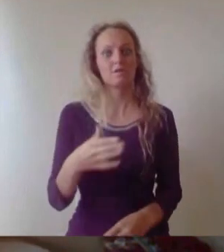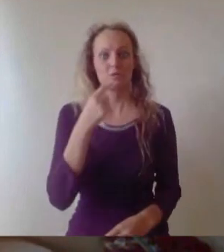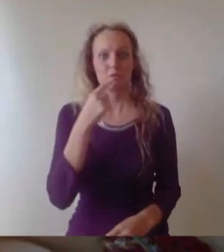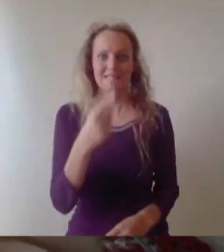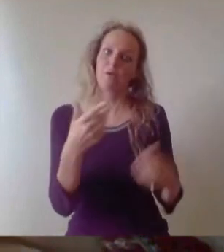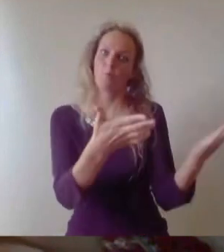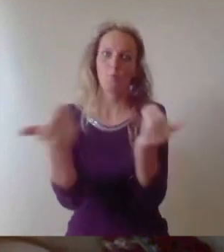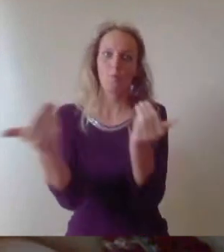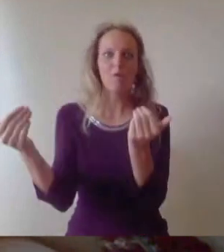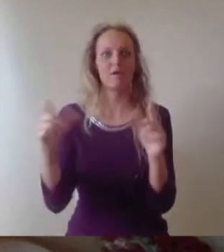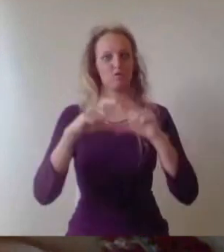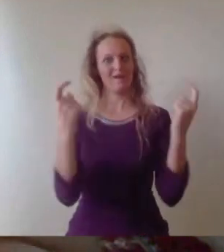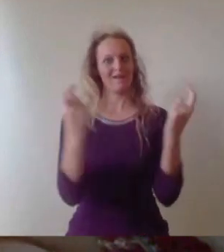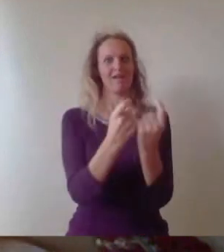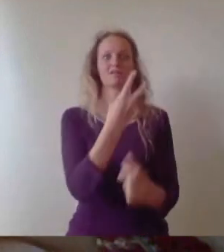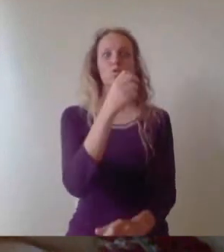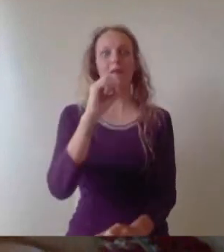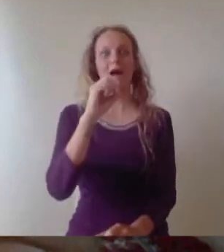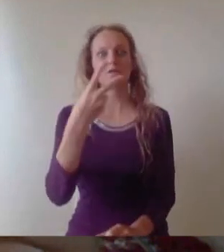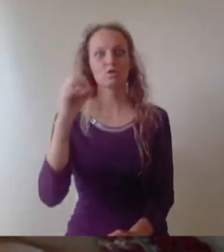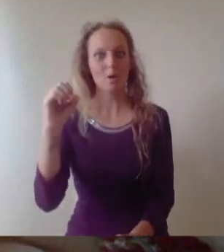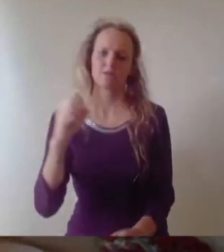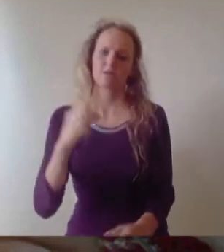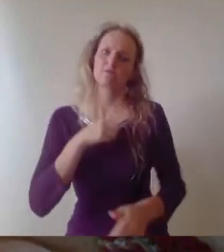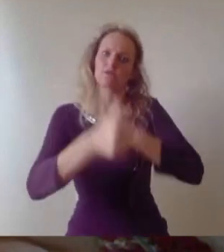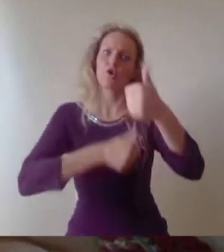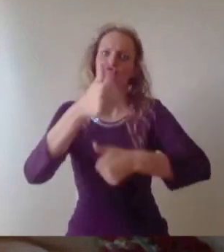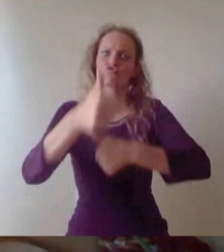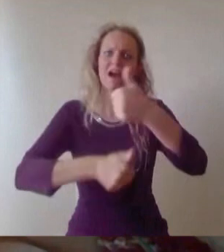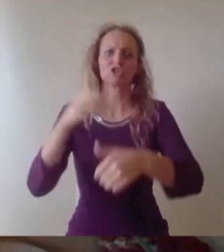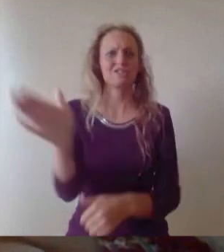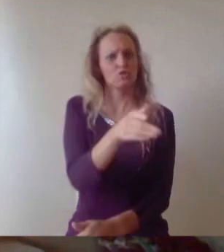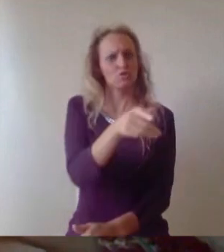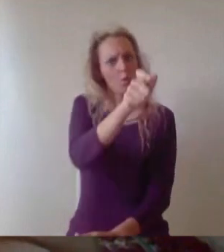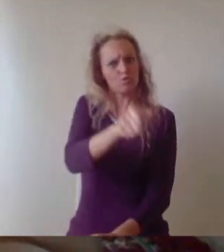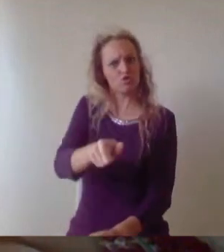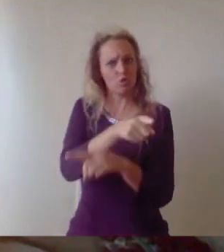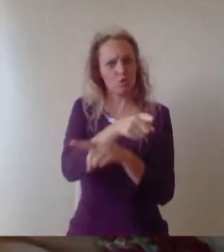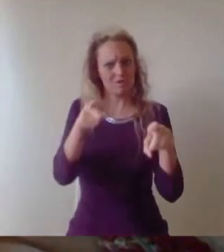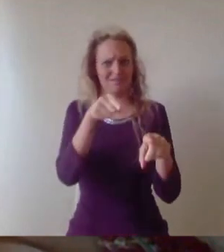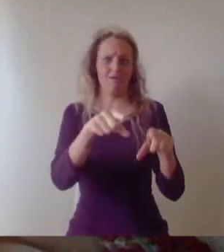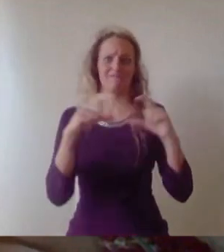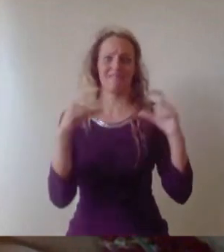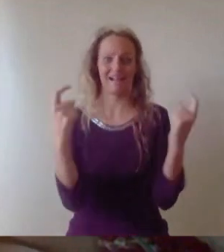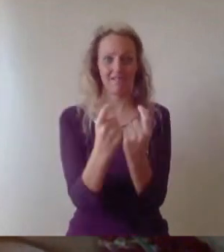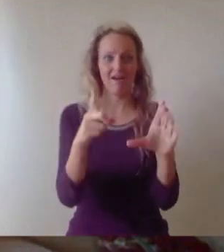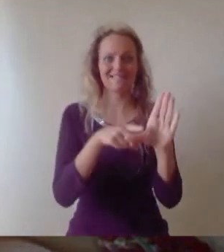members of that class on reaching the end of their studies at Bristol. It's a seminal moment for you and a proud moment for us.